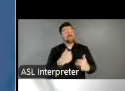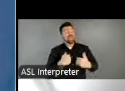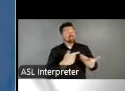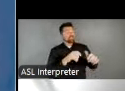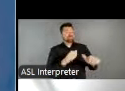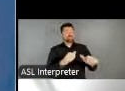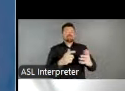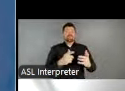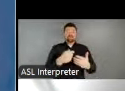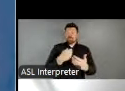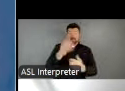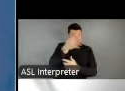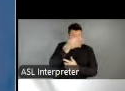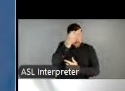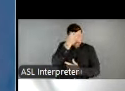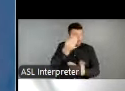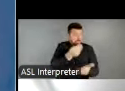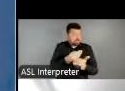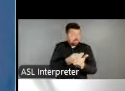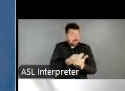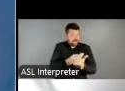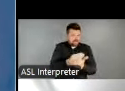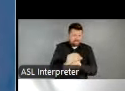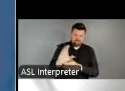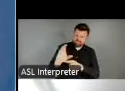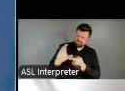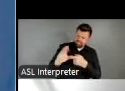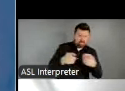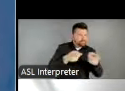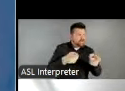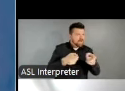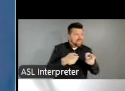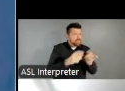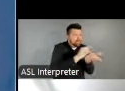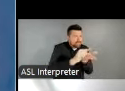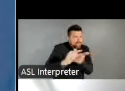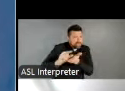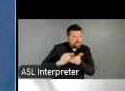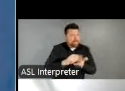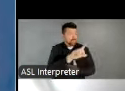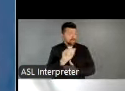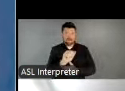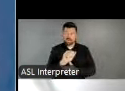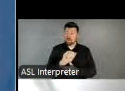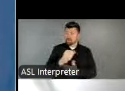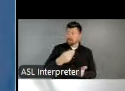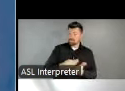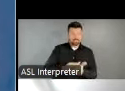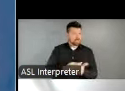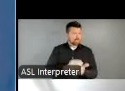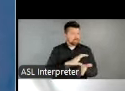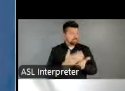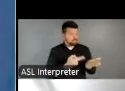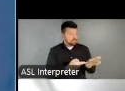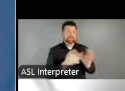dollars as an equitable way to redistribute NEA funds, which is really important to underscore.